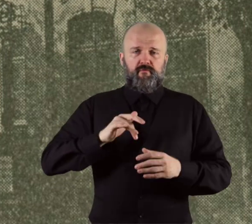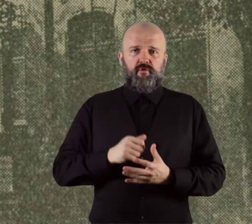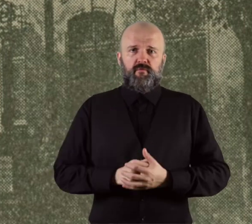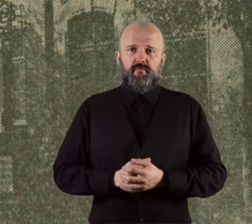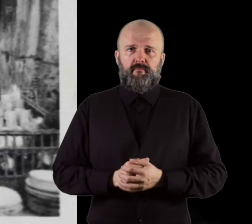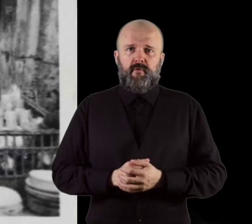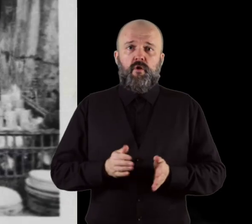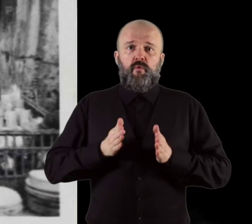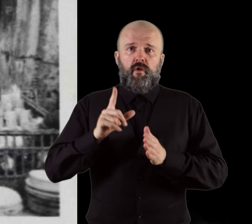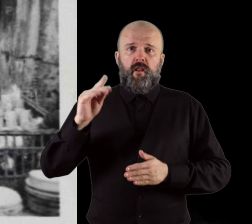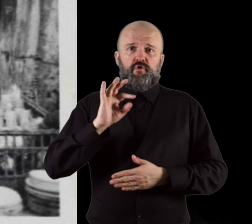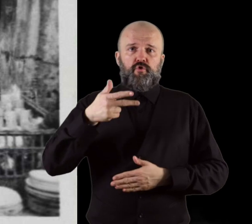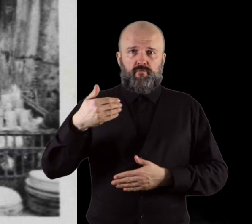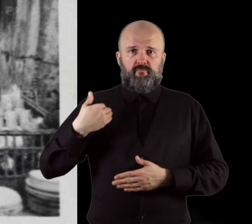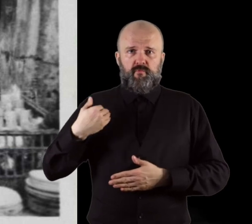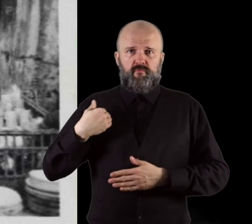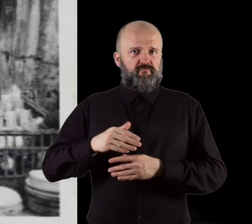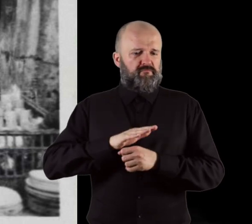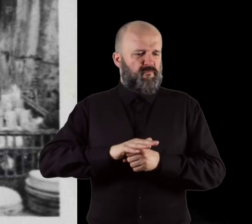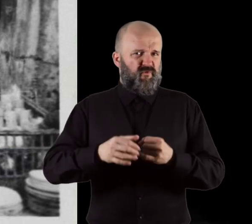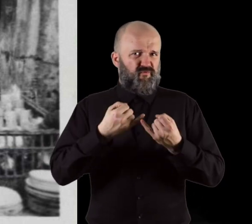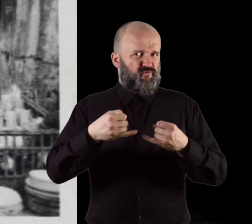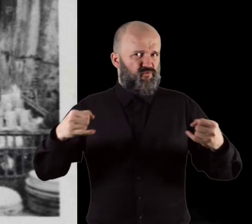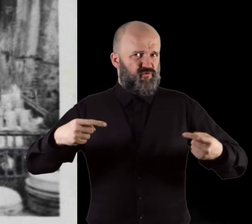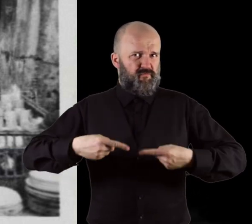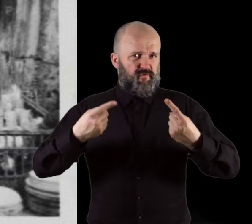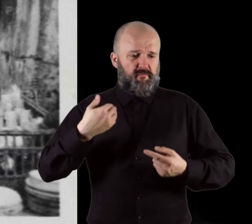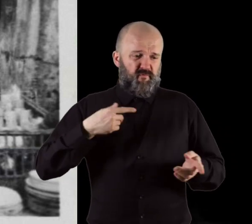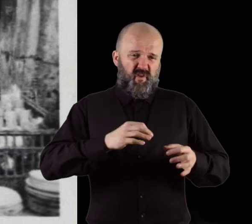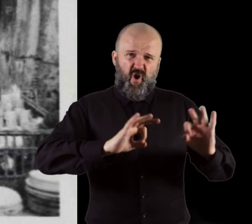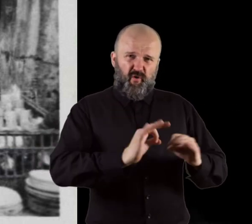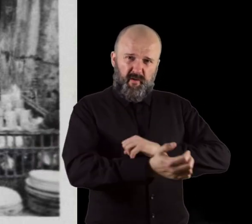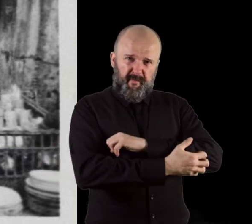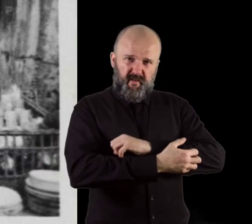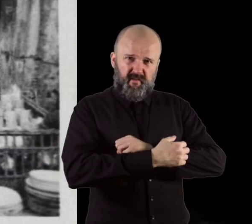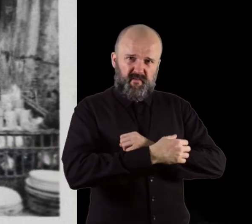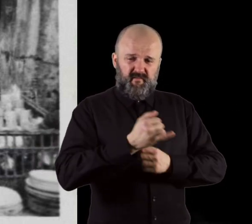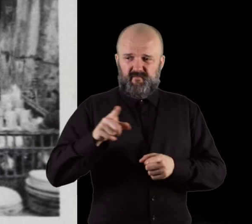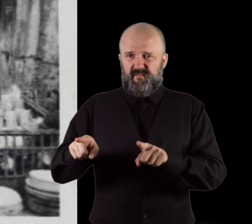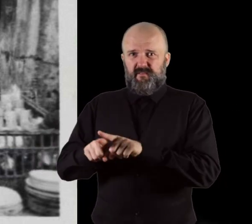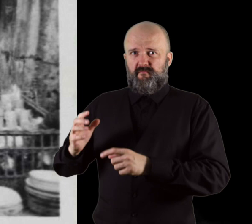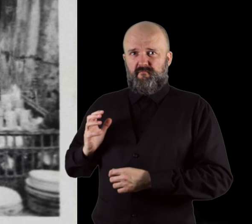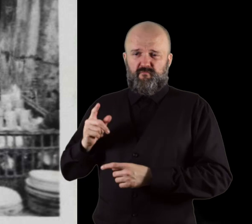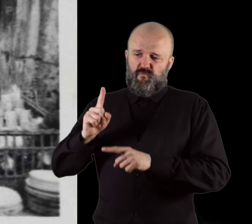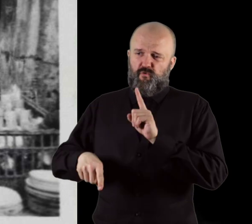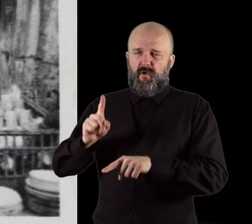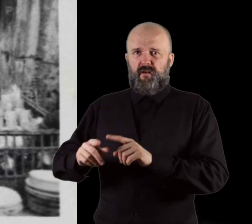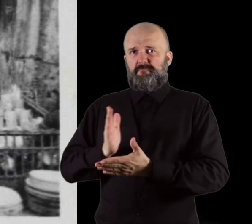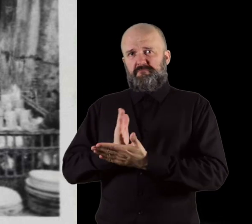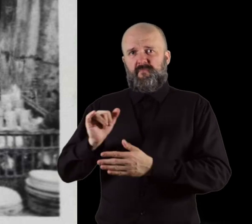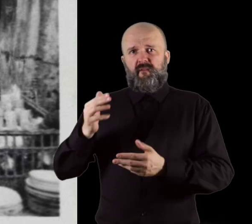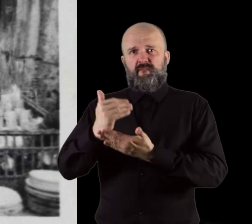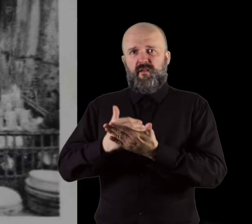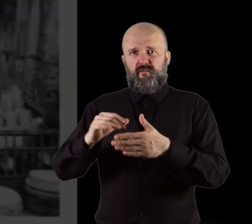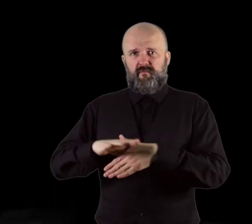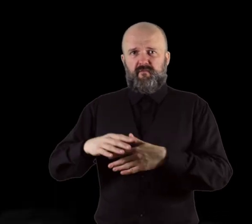Leszno Street in the ghetto was full of adversities, extreme poverty was in contrast with oases of "normal" life for the ghetto.